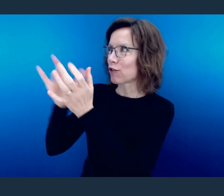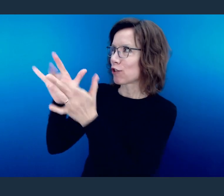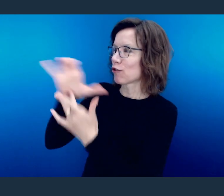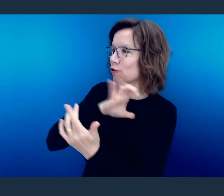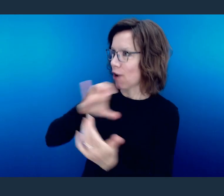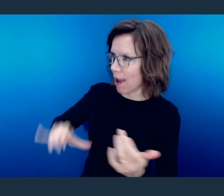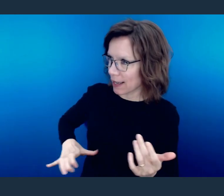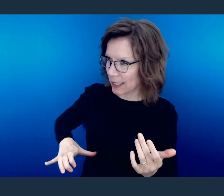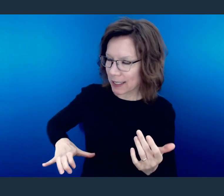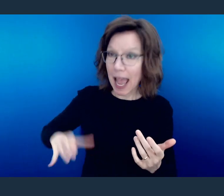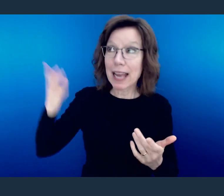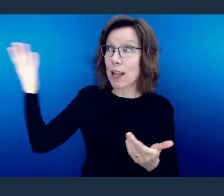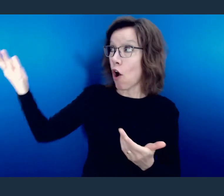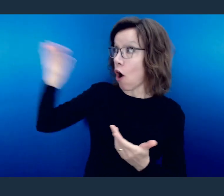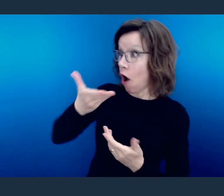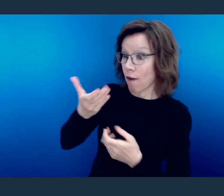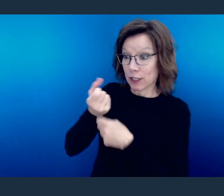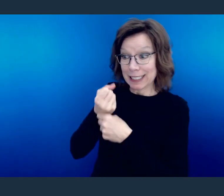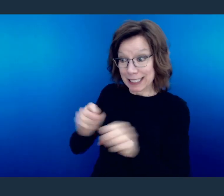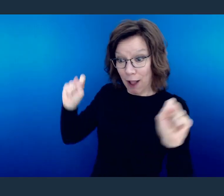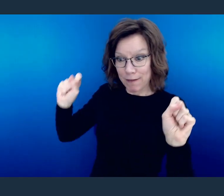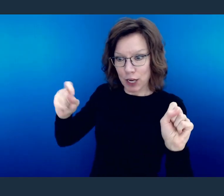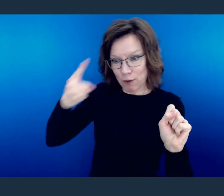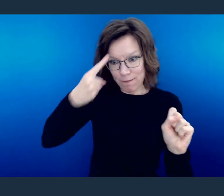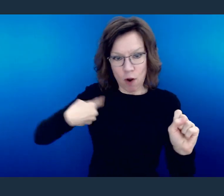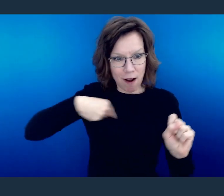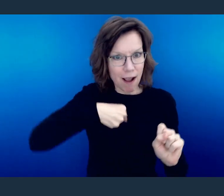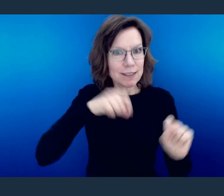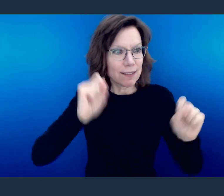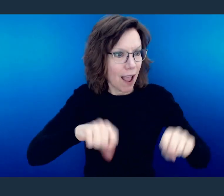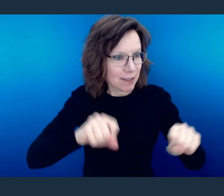the mystery of salvation is something that was given on our behalf.